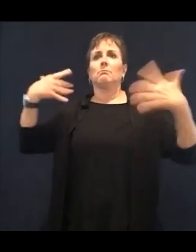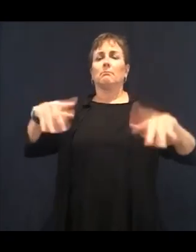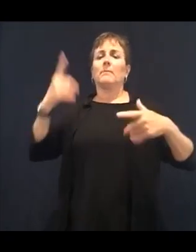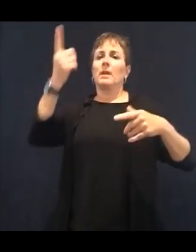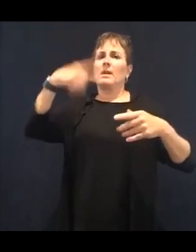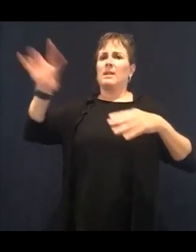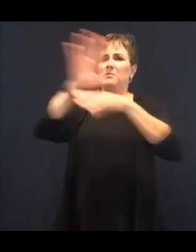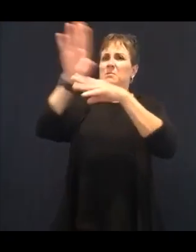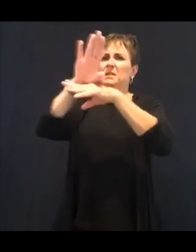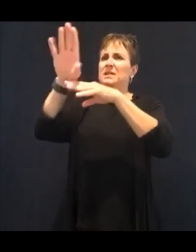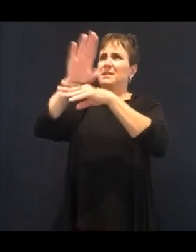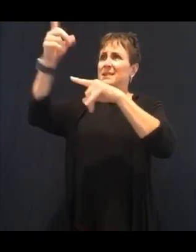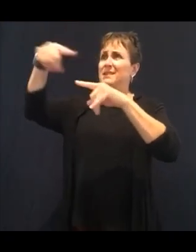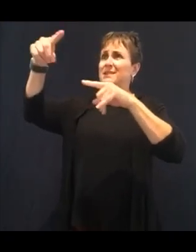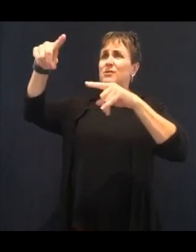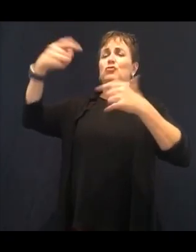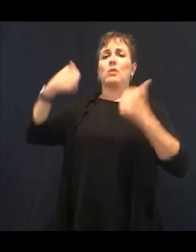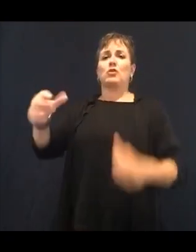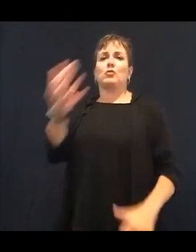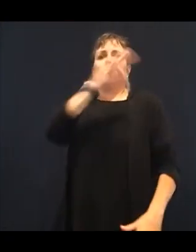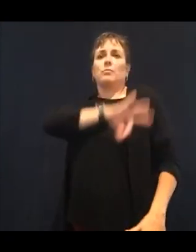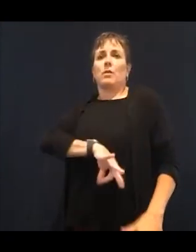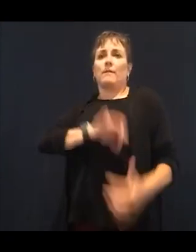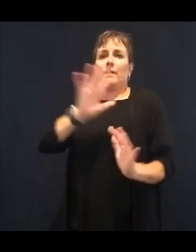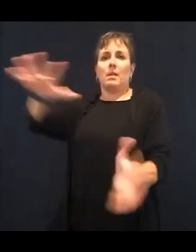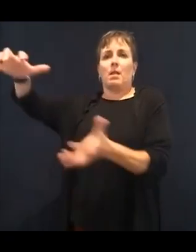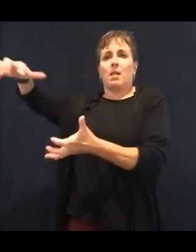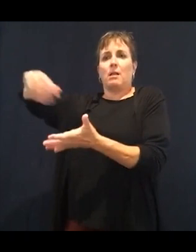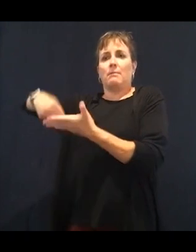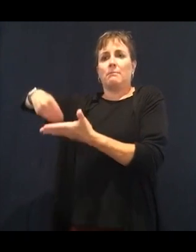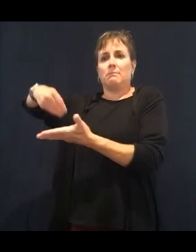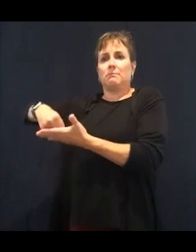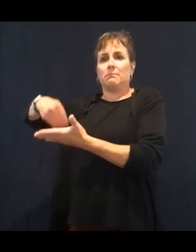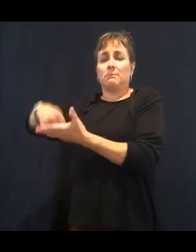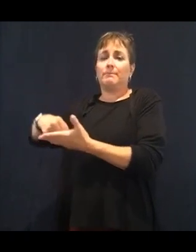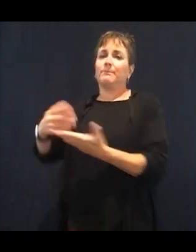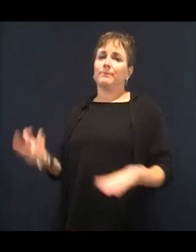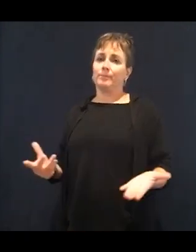about your health to actually read